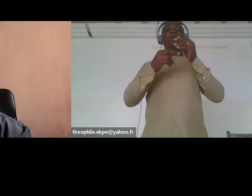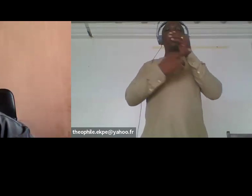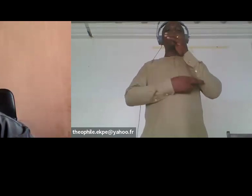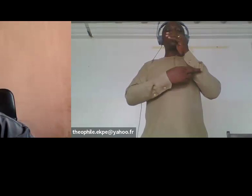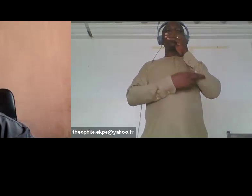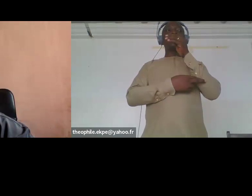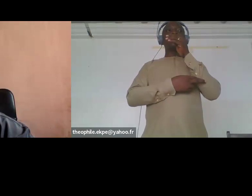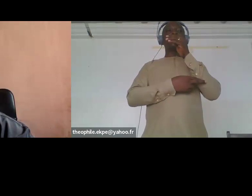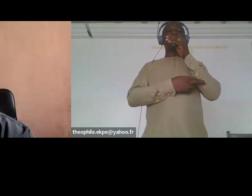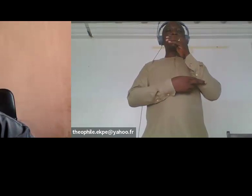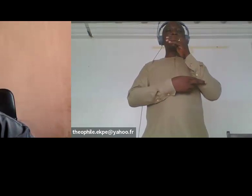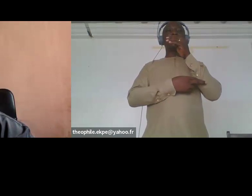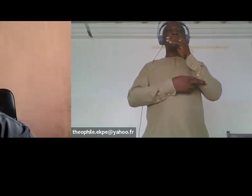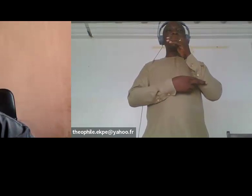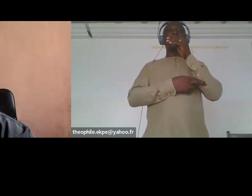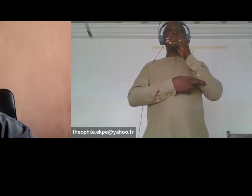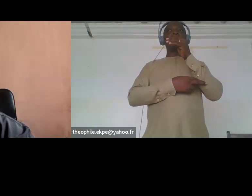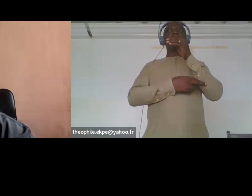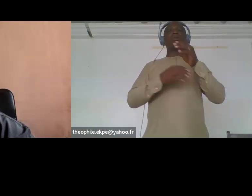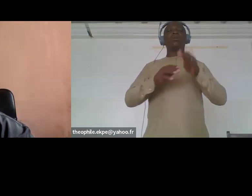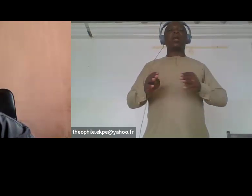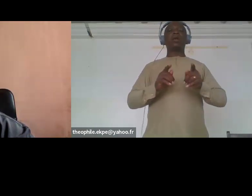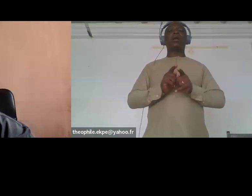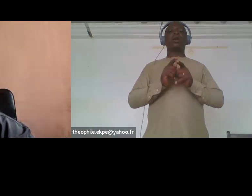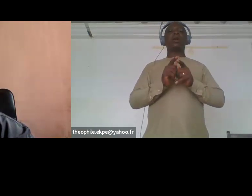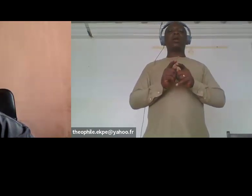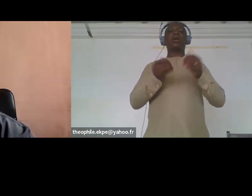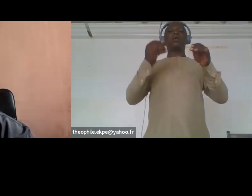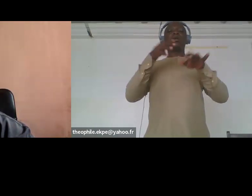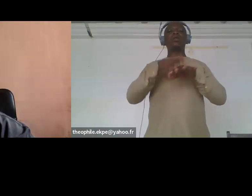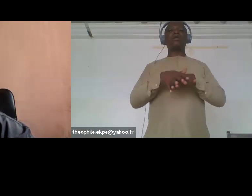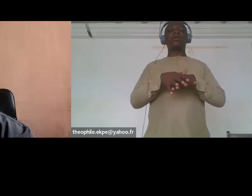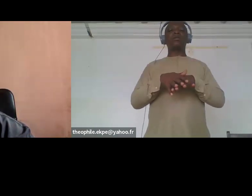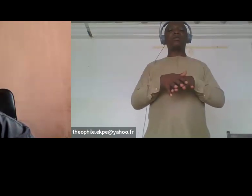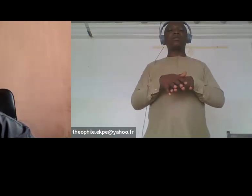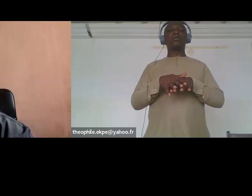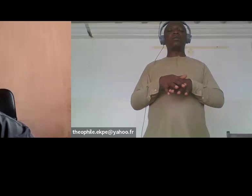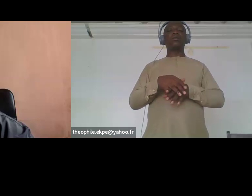inclusive Diwa is working right now to ensure structures and organizations of